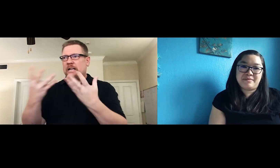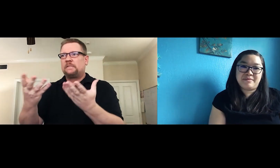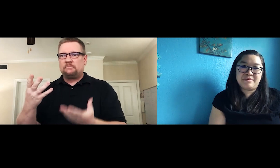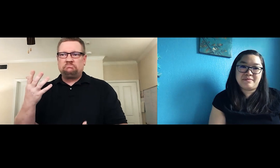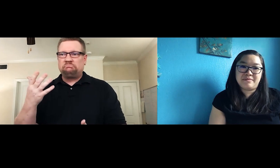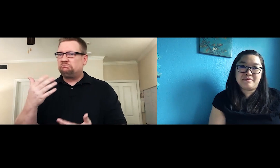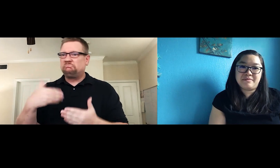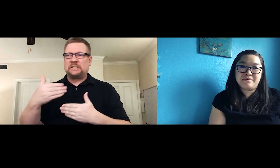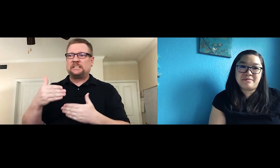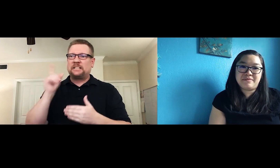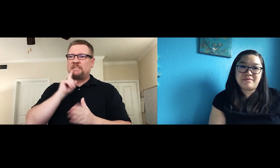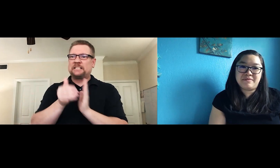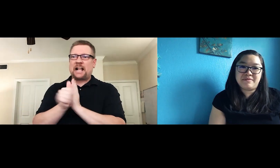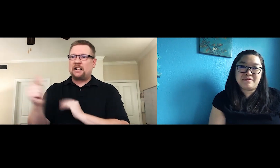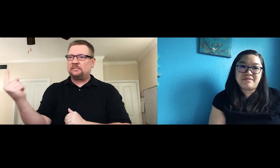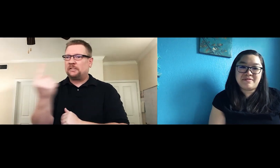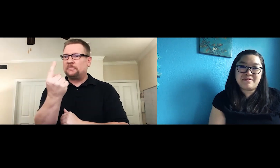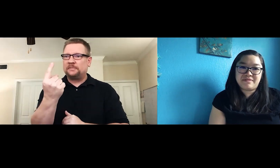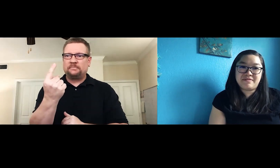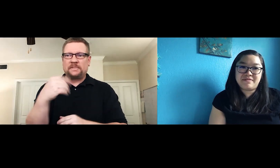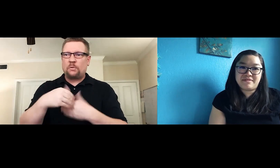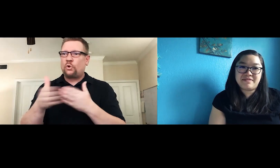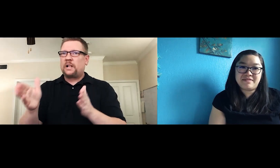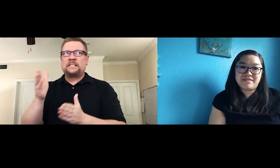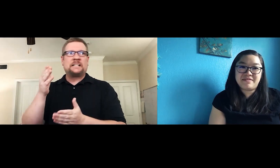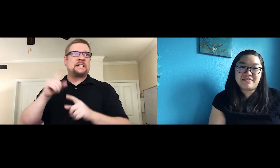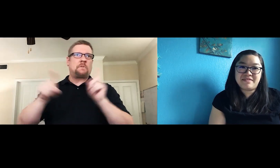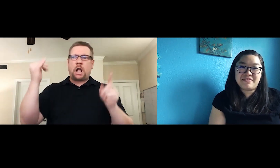I can throw out unexpected ideas for a Deaf person auditioning.